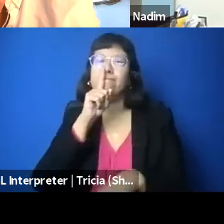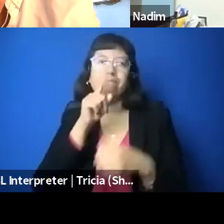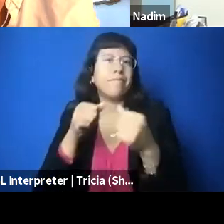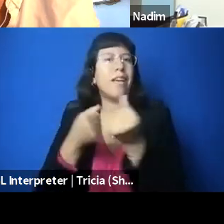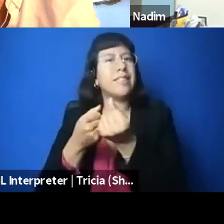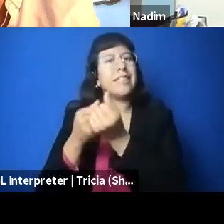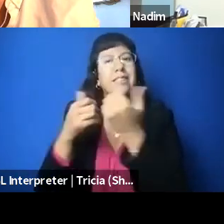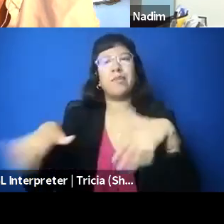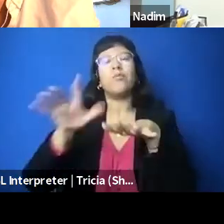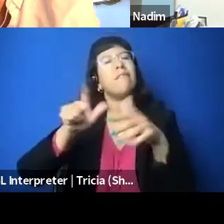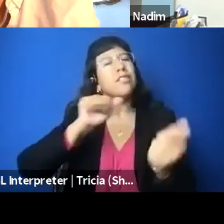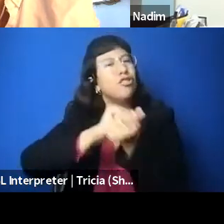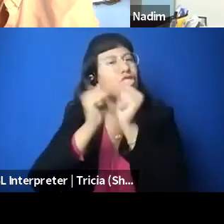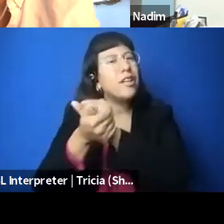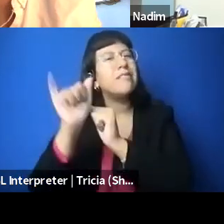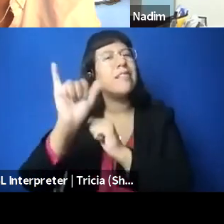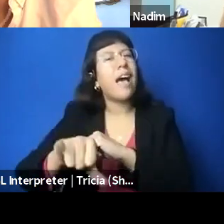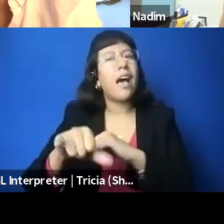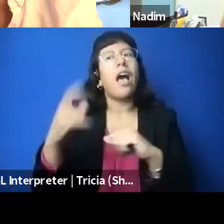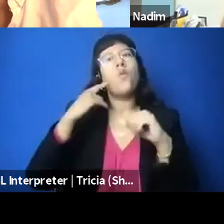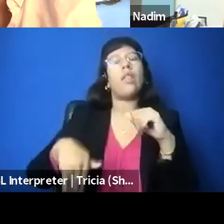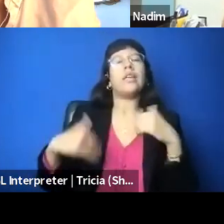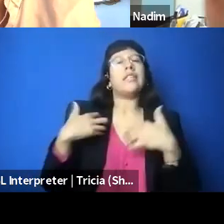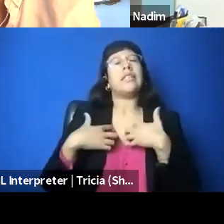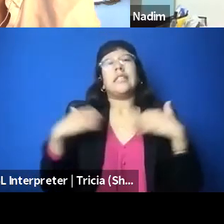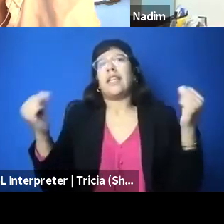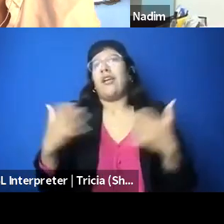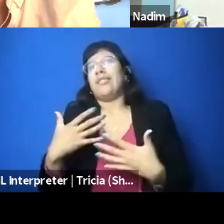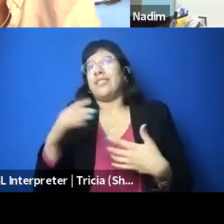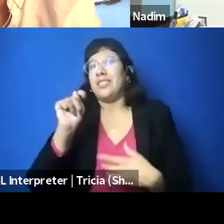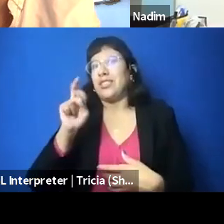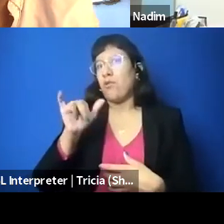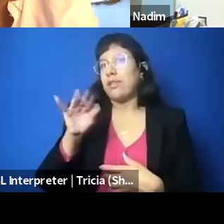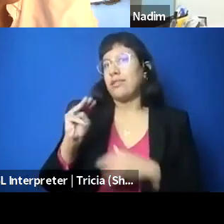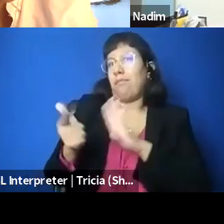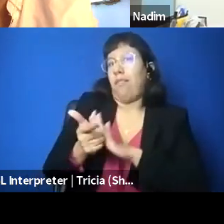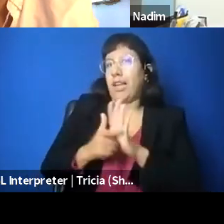because even though it sounds scary, terrorism laws are scary, like, we have to be like looking at the impacts